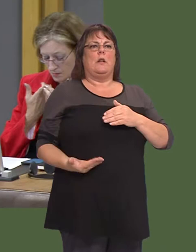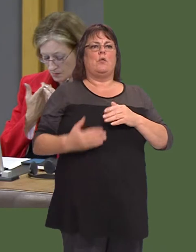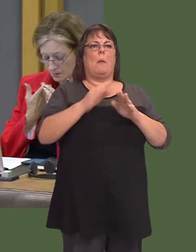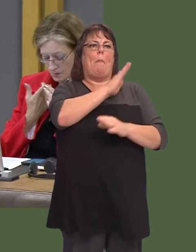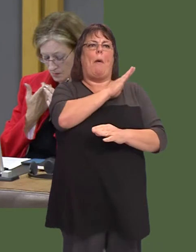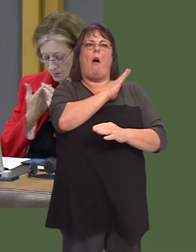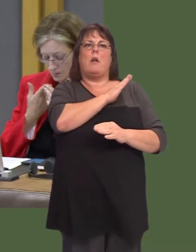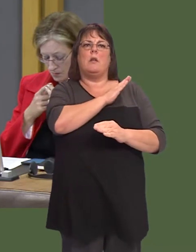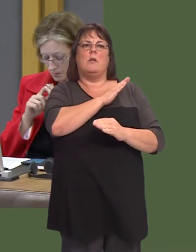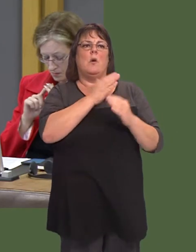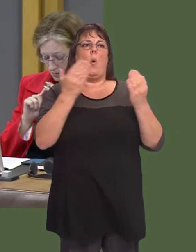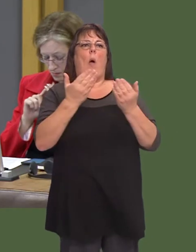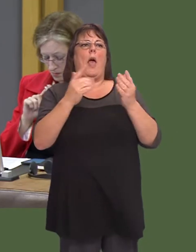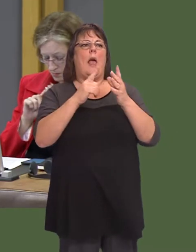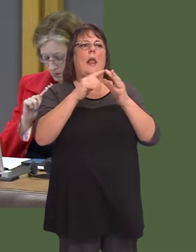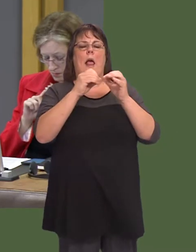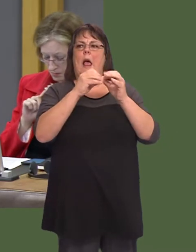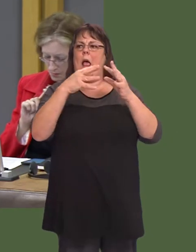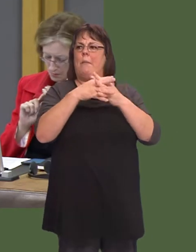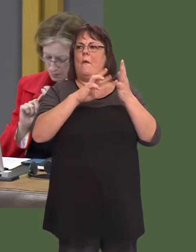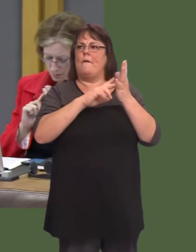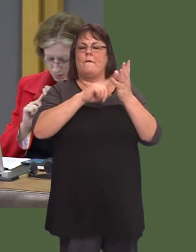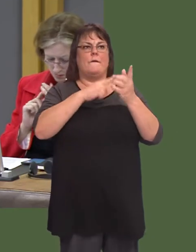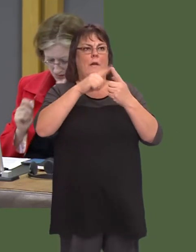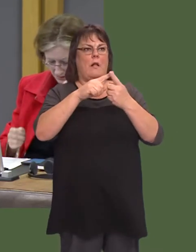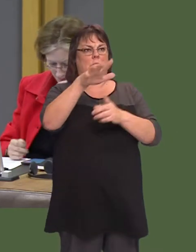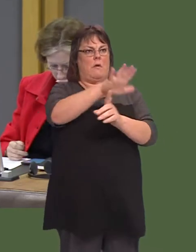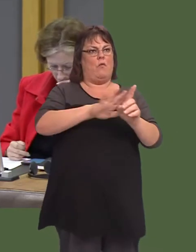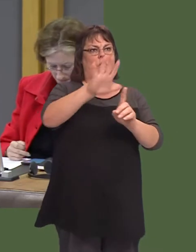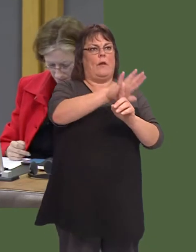park in the Ebbw Vale area.